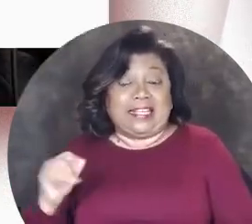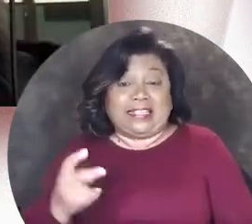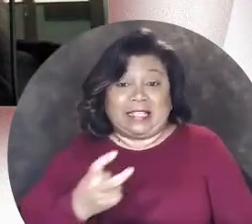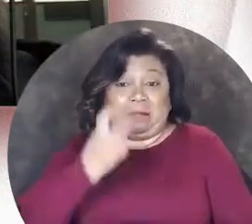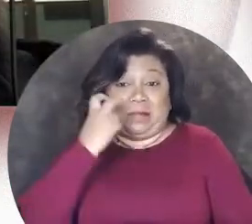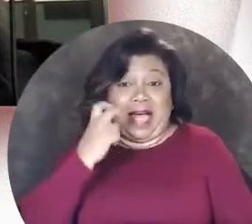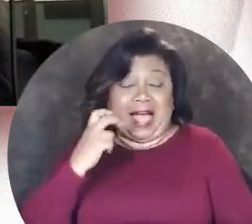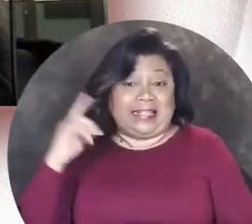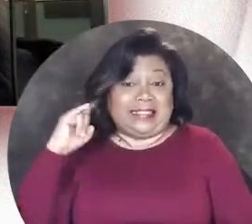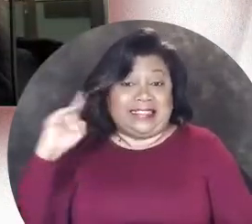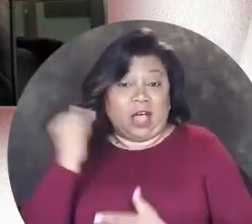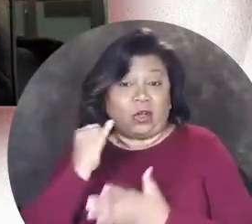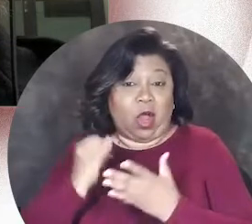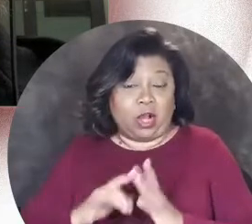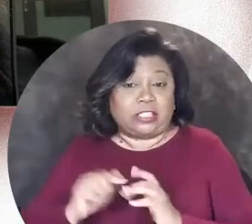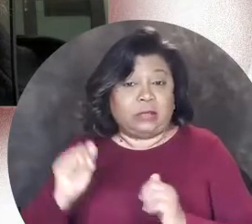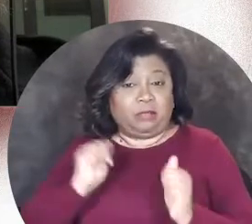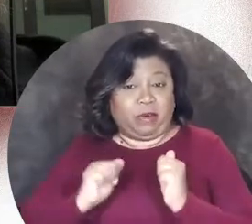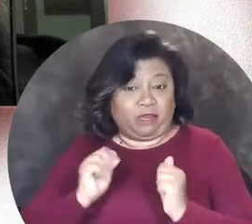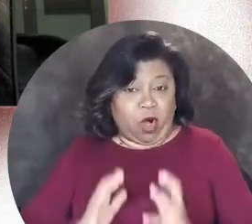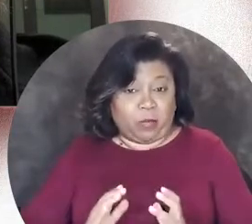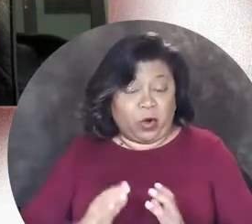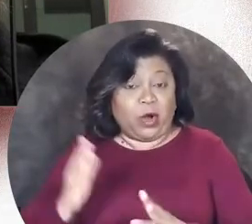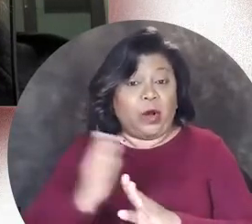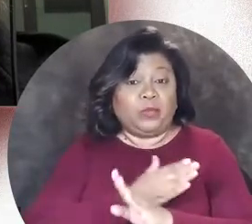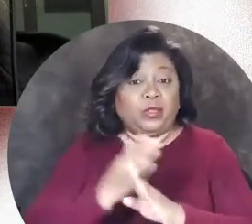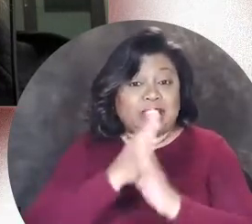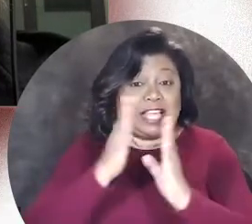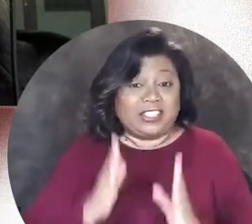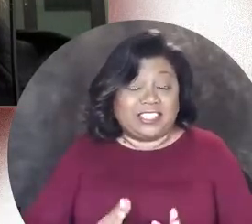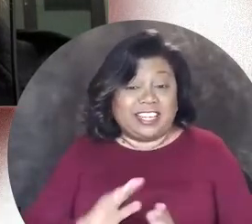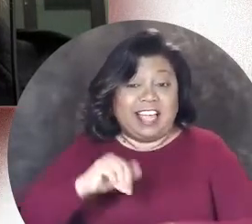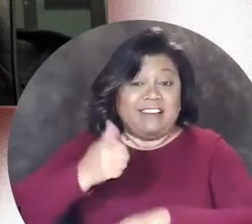Andy is a blind sound artist, performer, musician